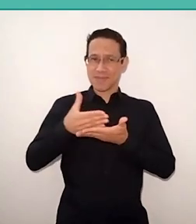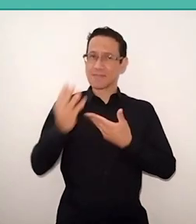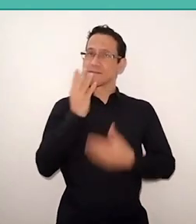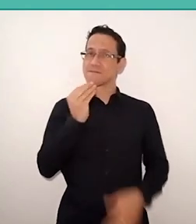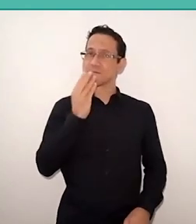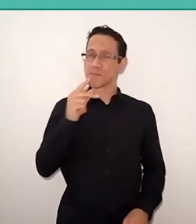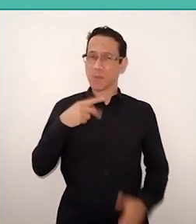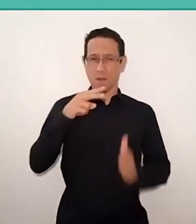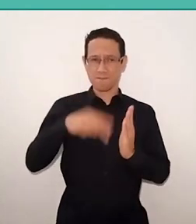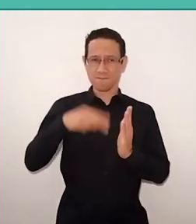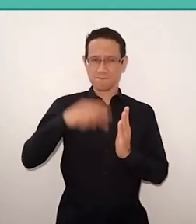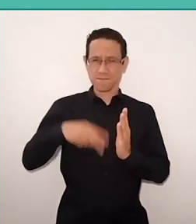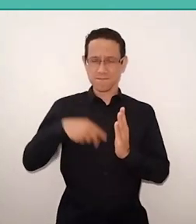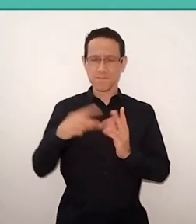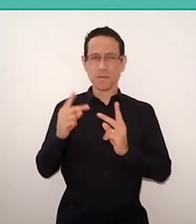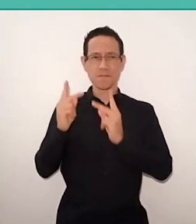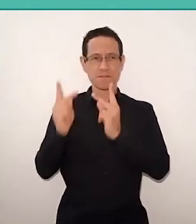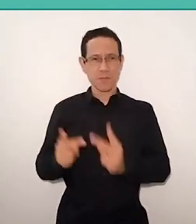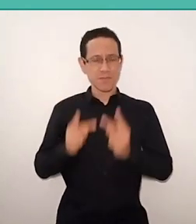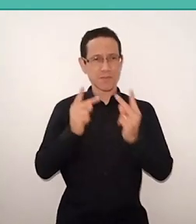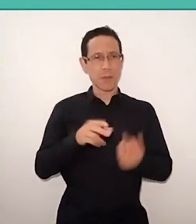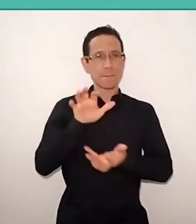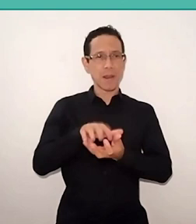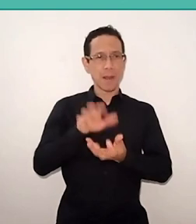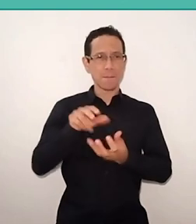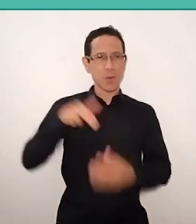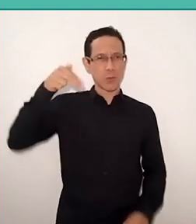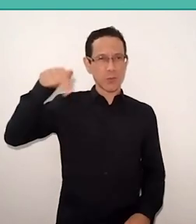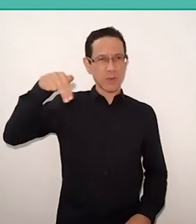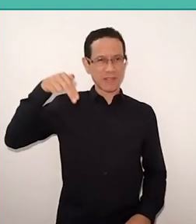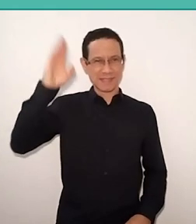and I went to visit Pernambuco, Northeast, I was a little worried.